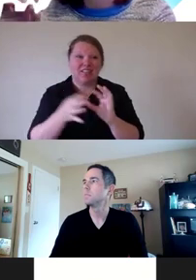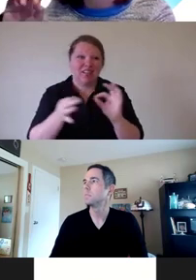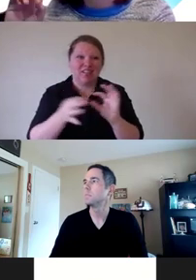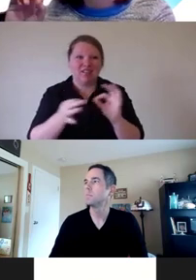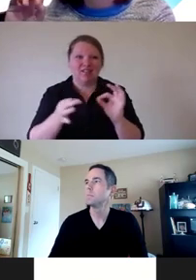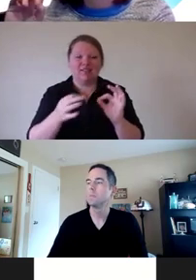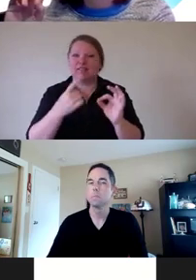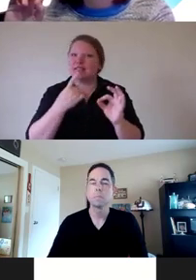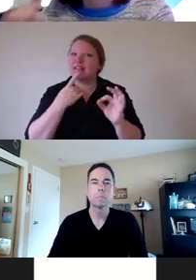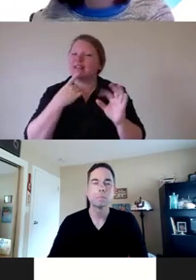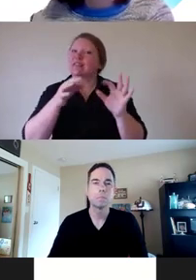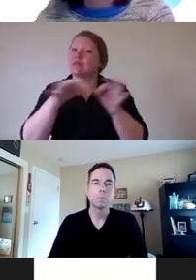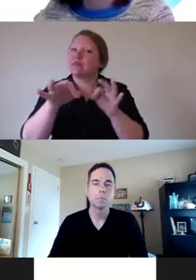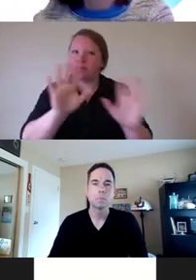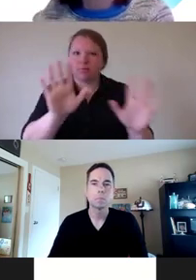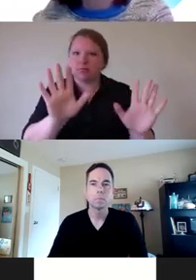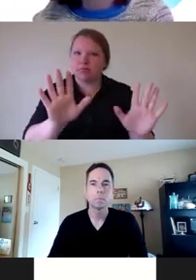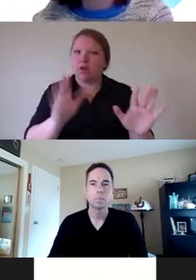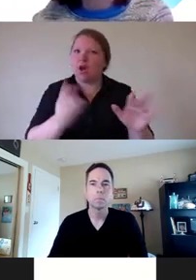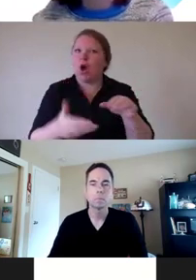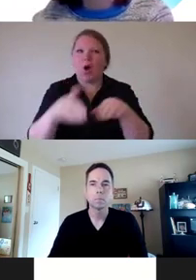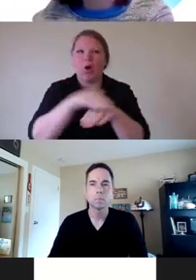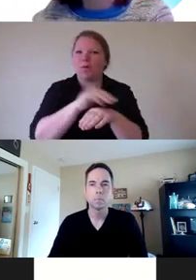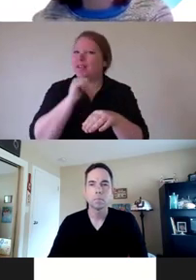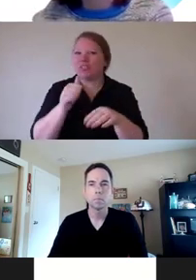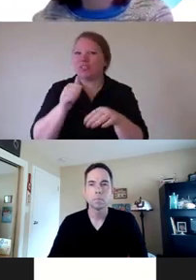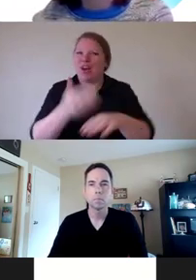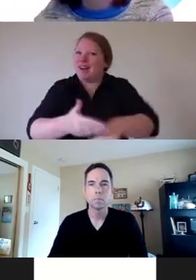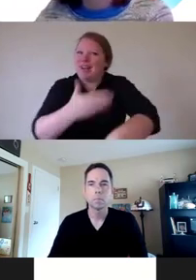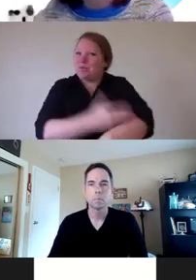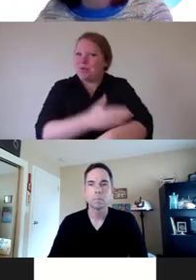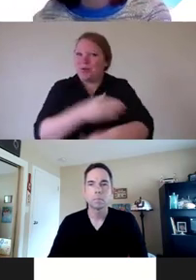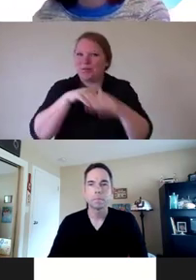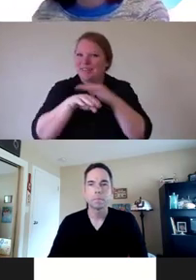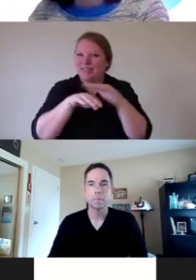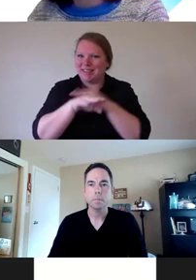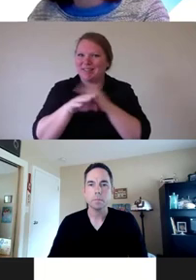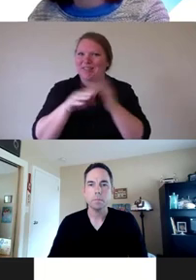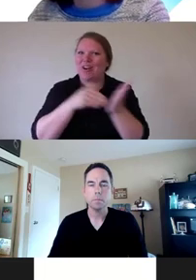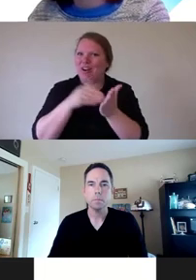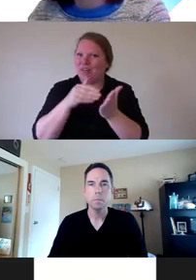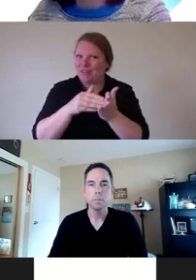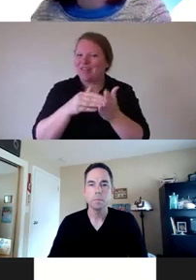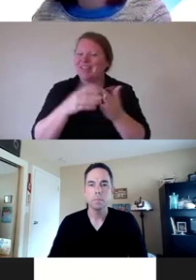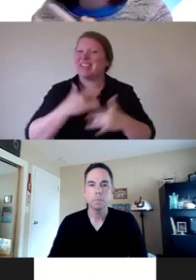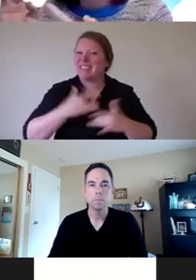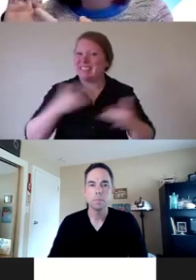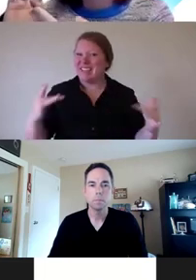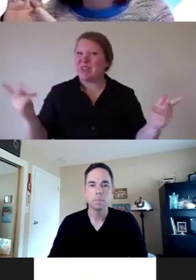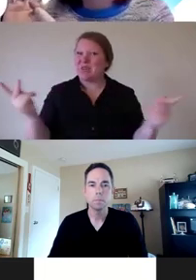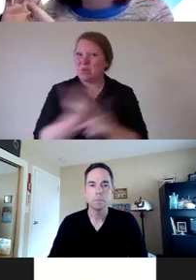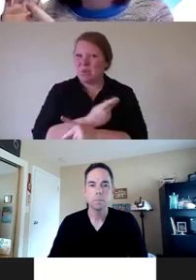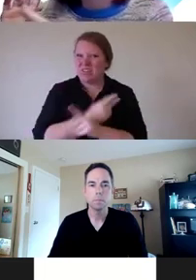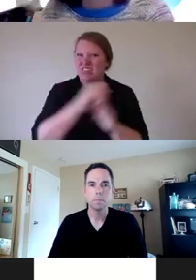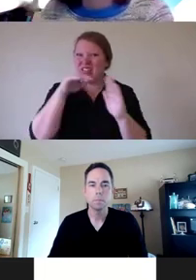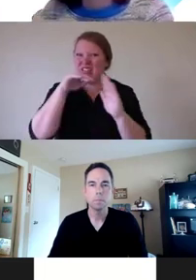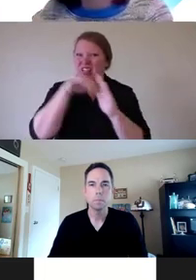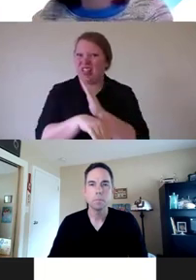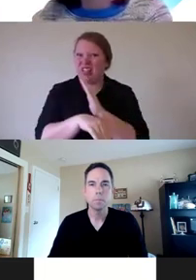are don't improve accessibility in a lot of cases, actually make things worse and just really are